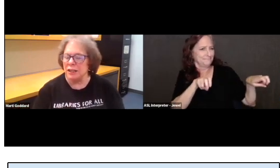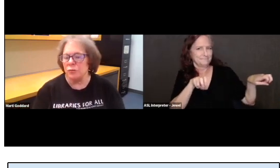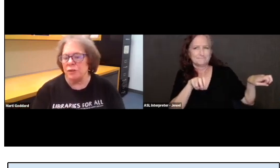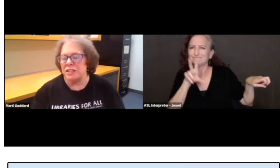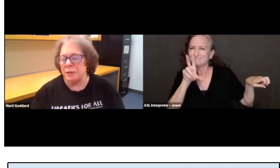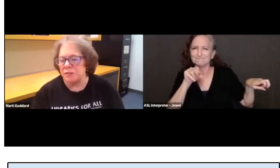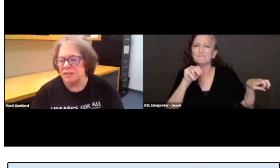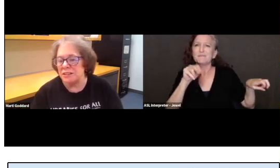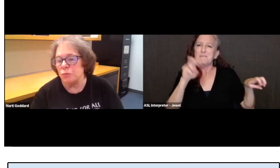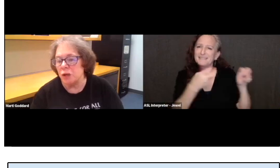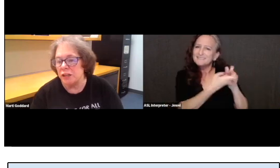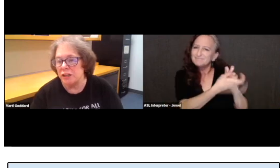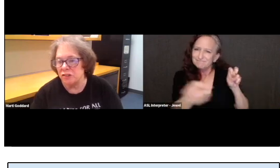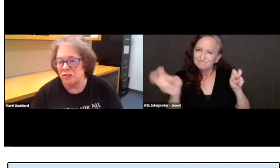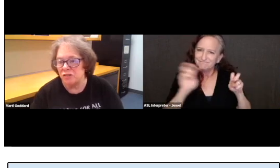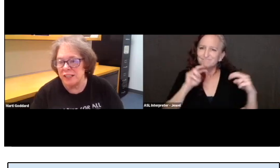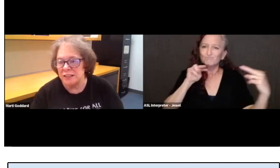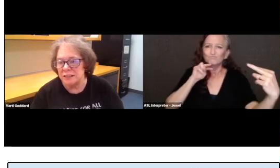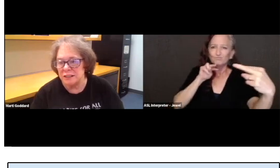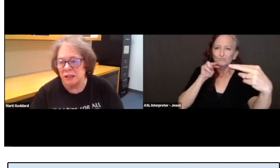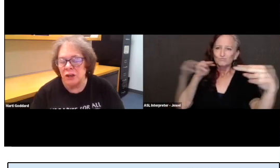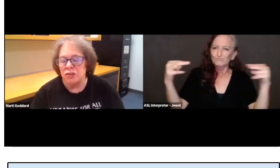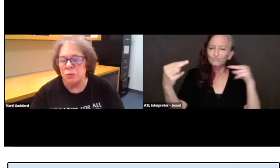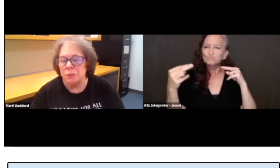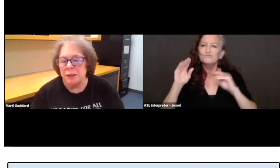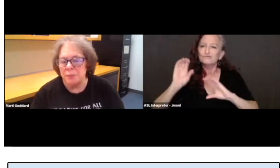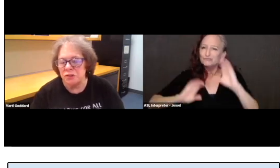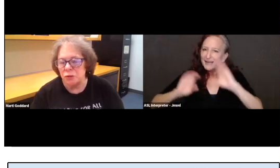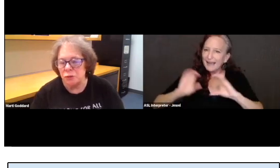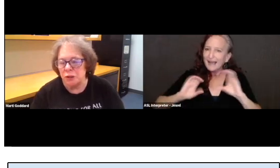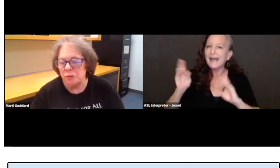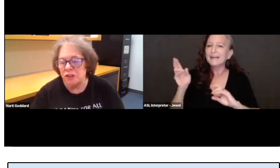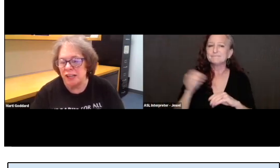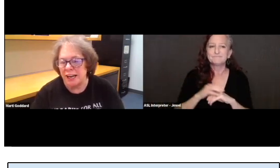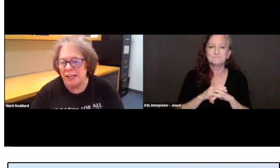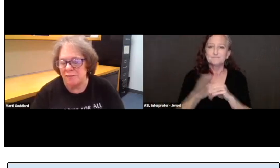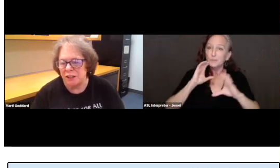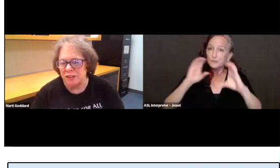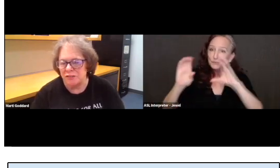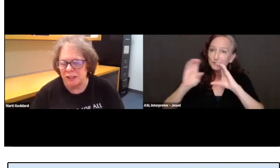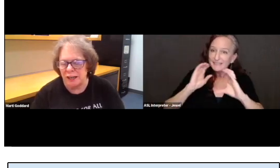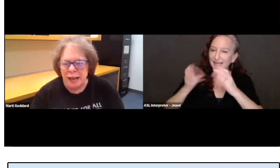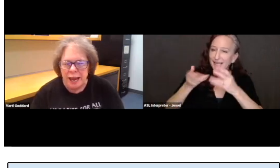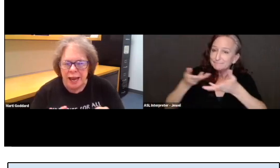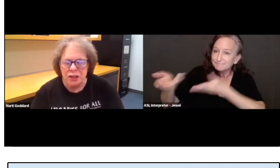at a round table and see one another's faces to be able to communicate effectively.